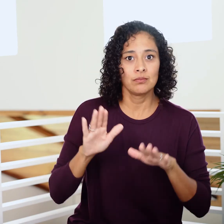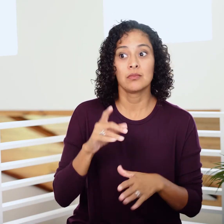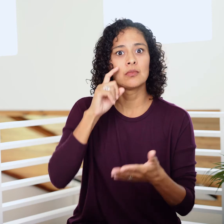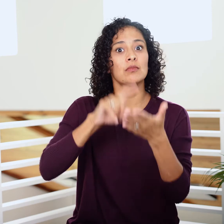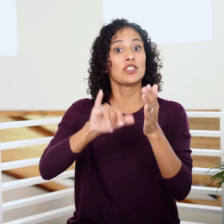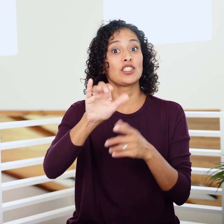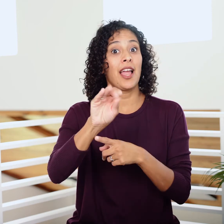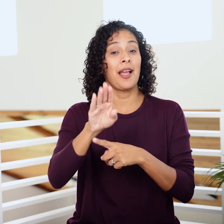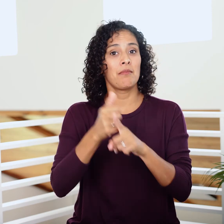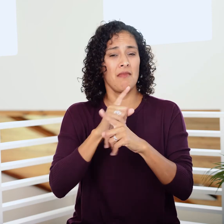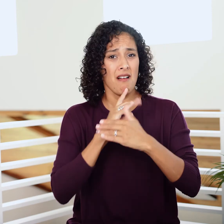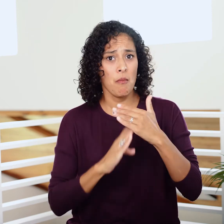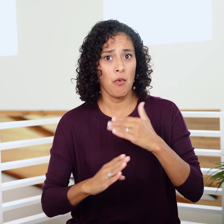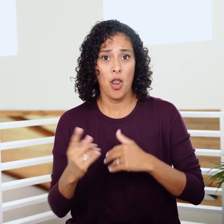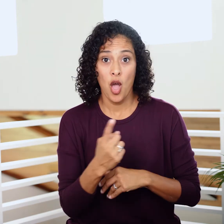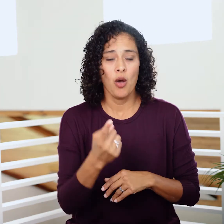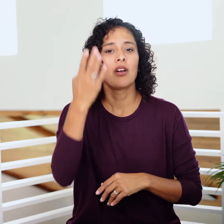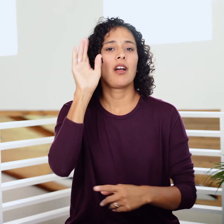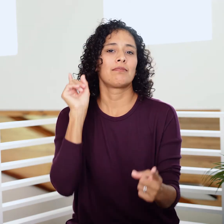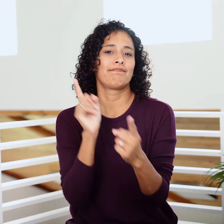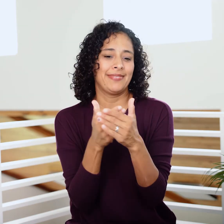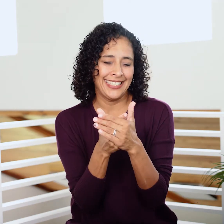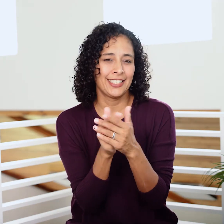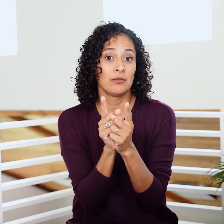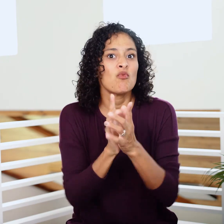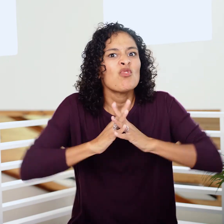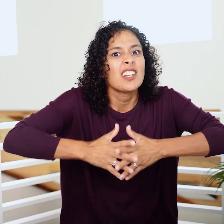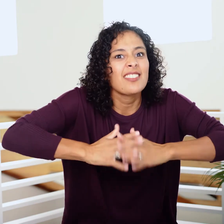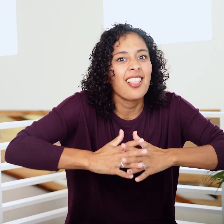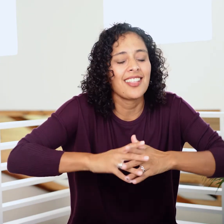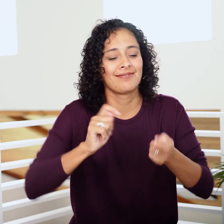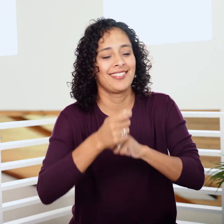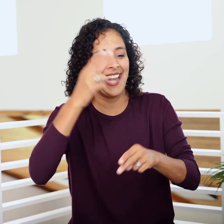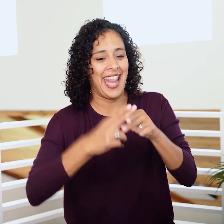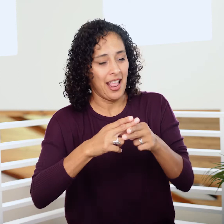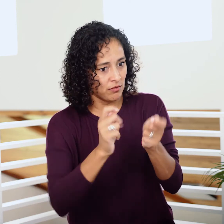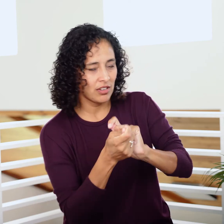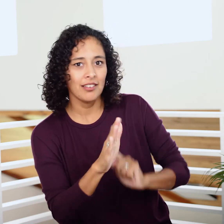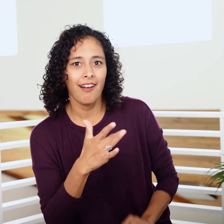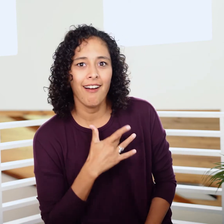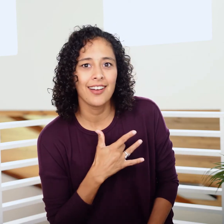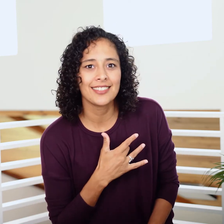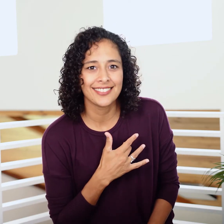When Jacob is humbled and alone, God draws near to him, wrestles with him, renames him, and changes him.